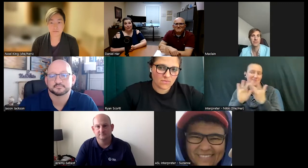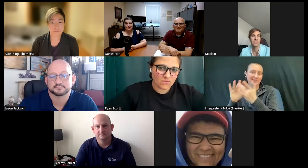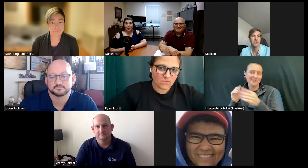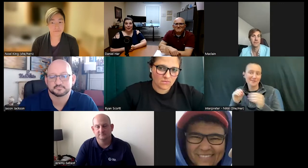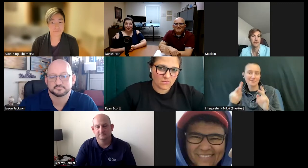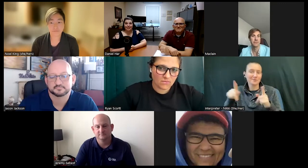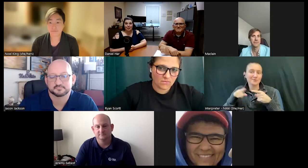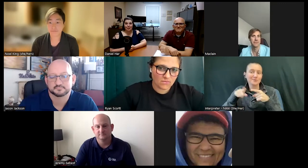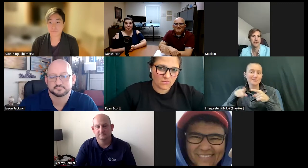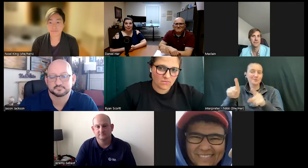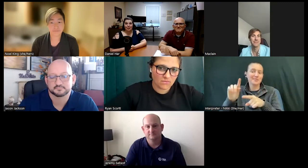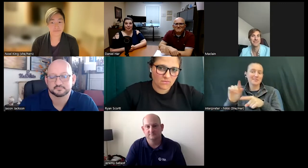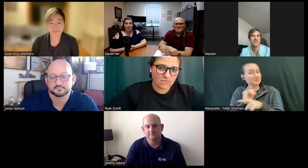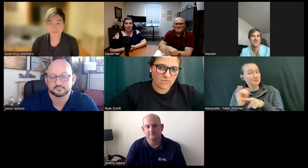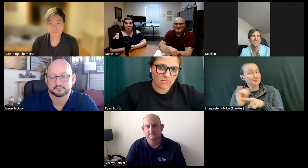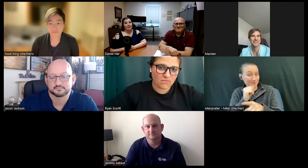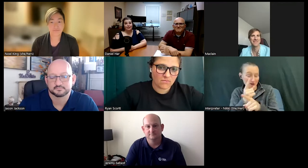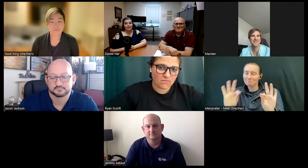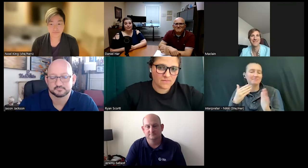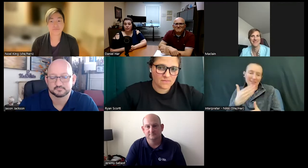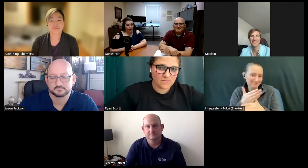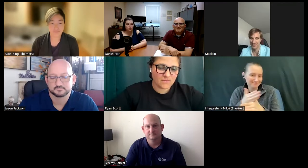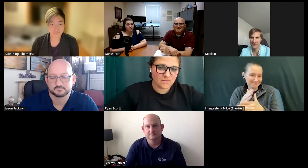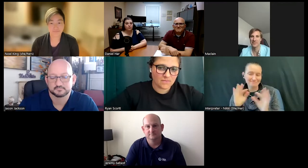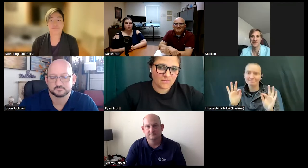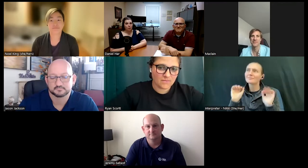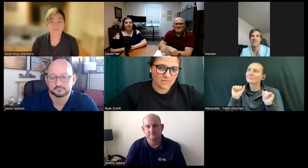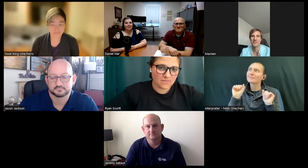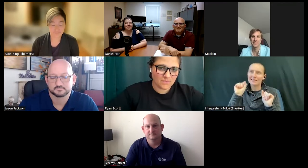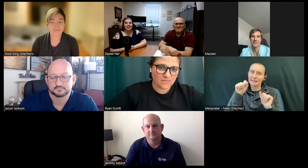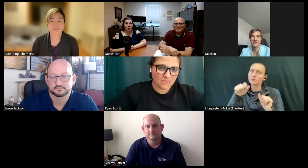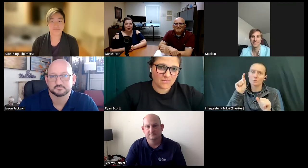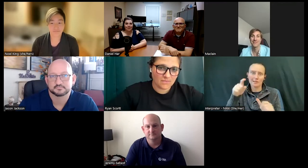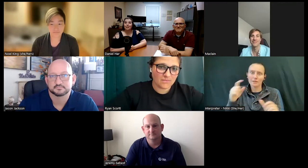that's great but thank you for sharing that's yes we do need more therapists in